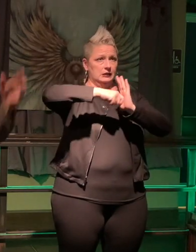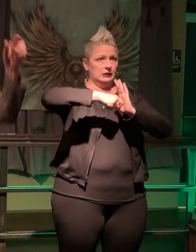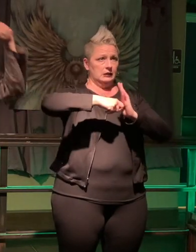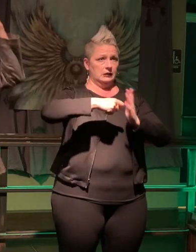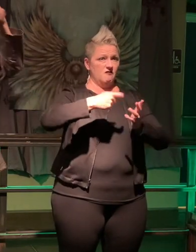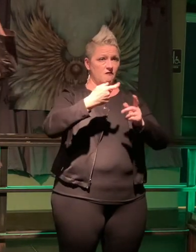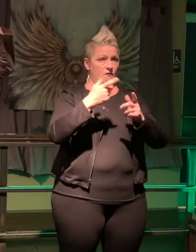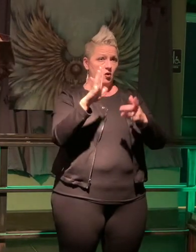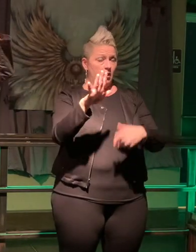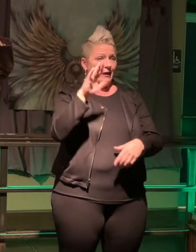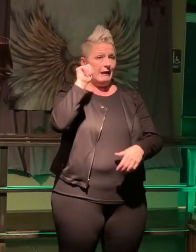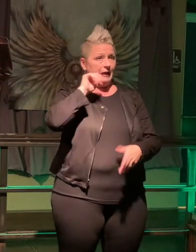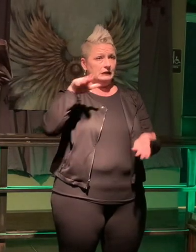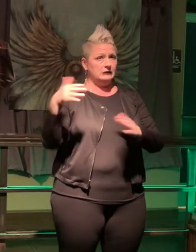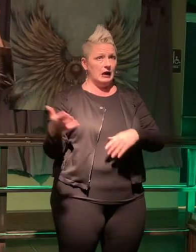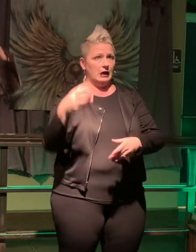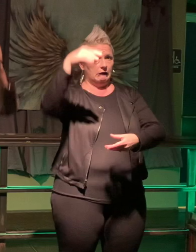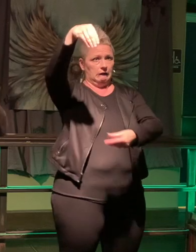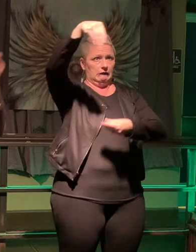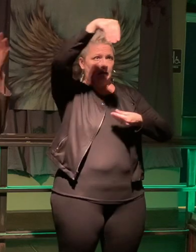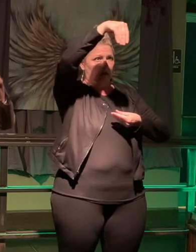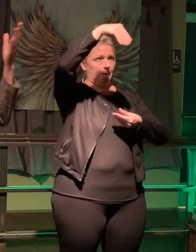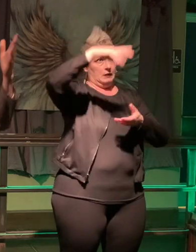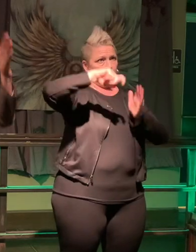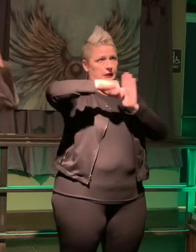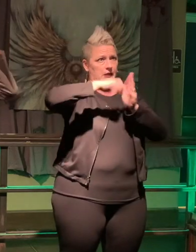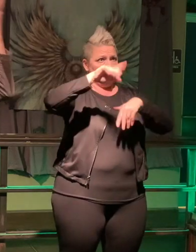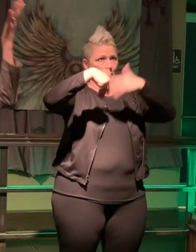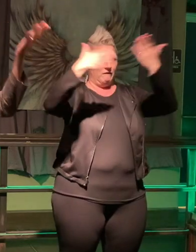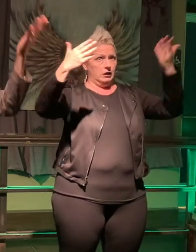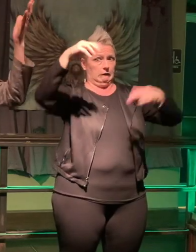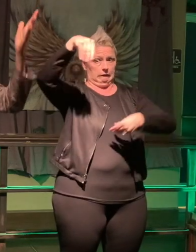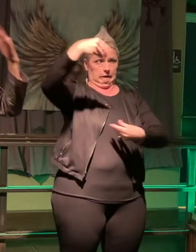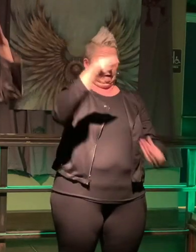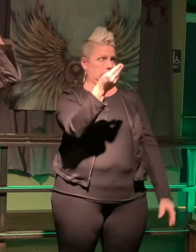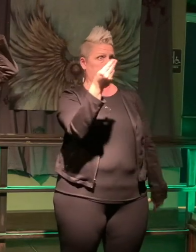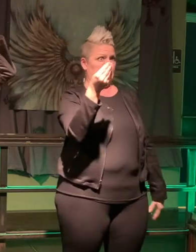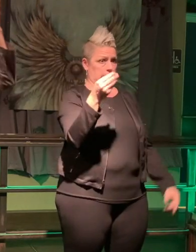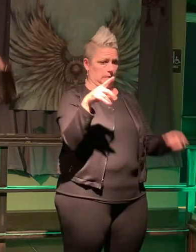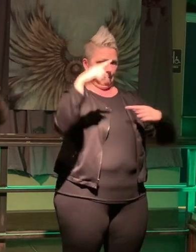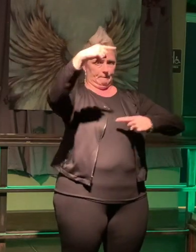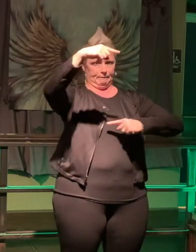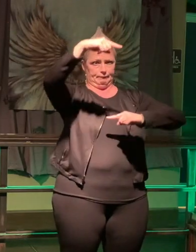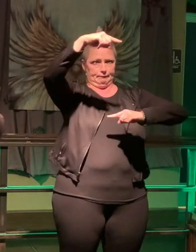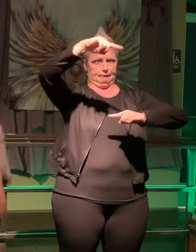house, I thought "Maybe these are the keys to the kingdom" like you know 12-inch like a skeleton